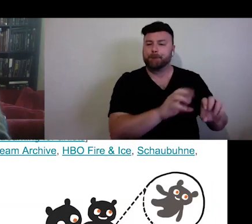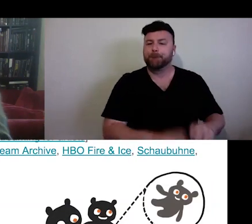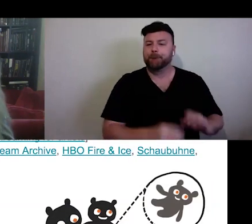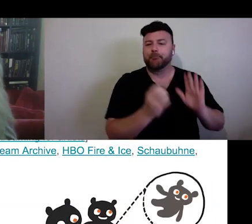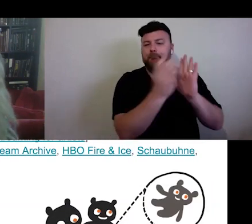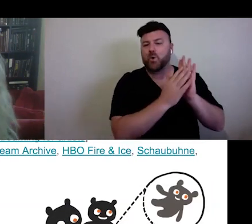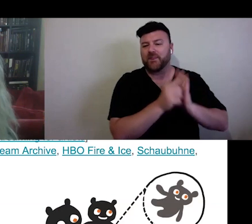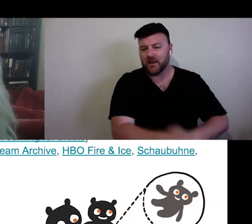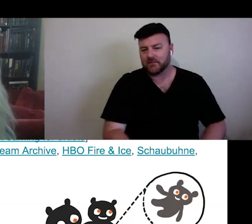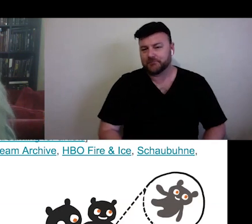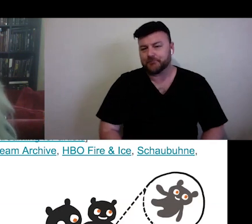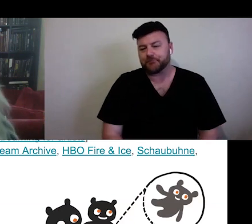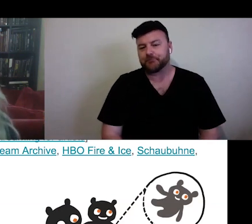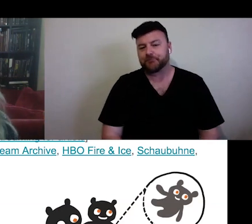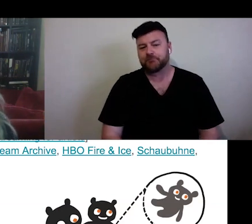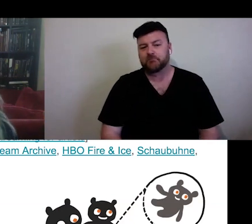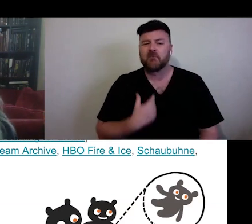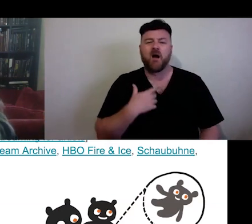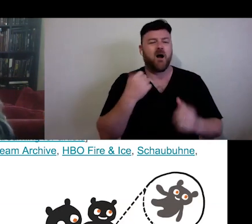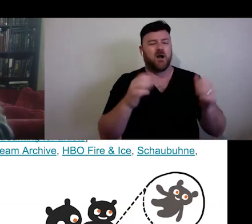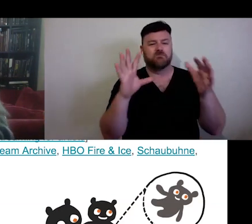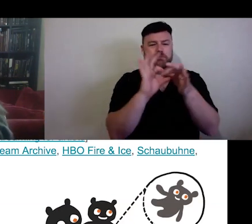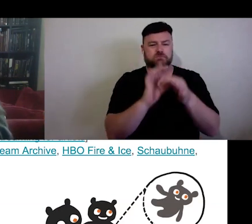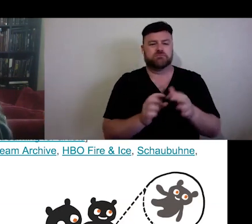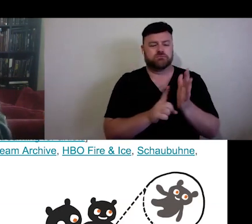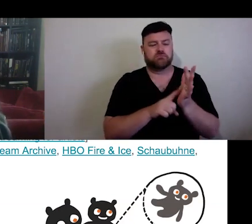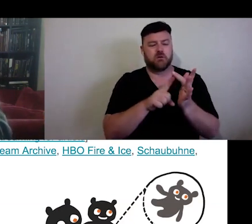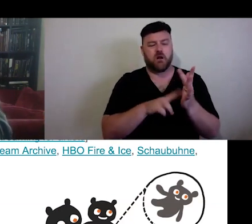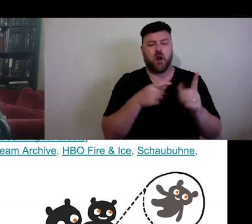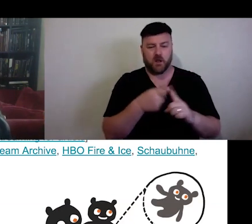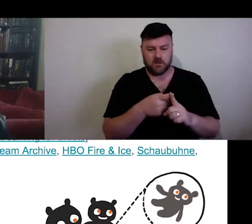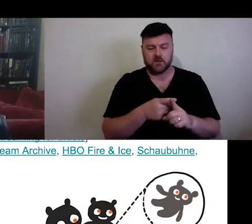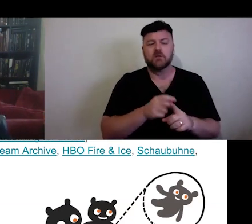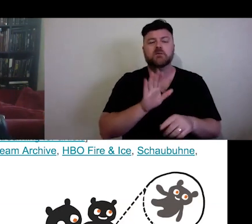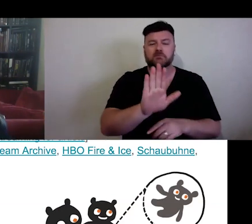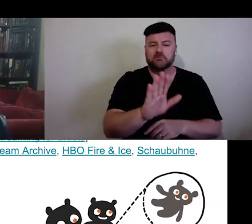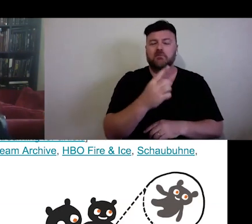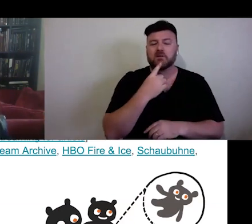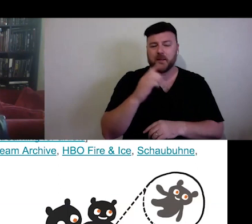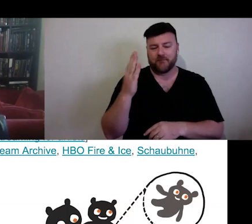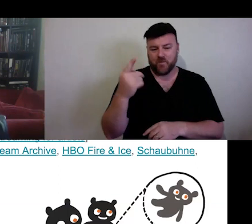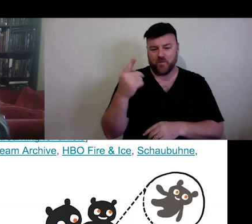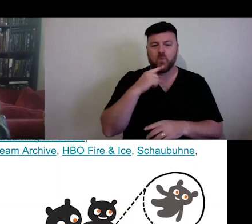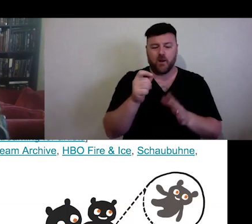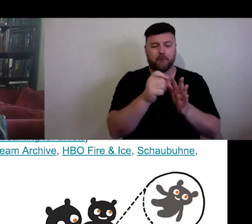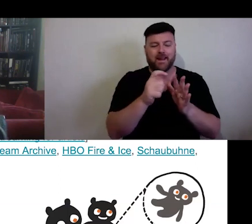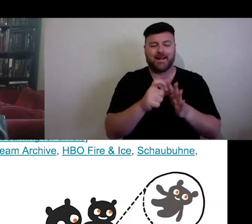As I said, you will be getting a PDF of this so you can follow these things and explore